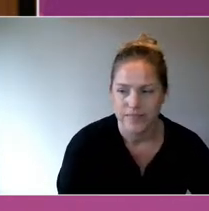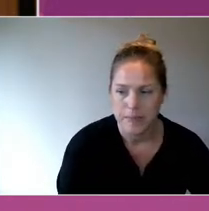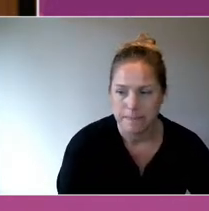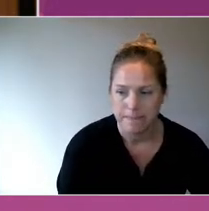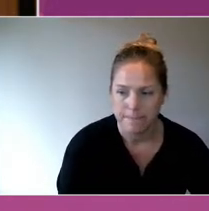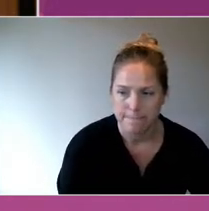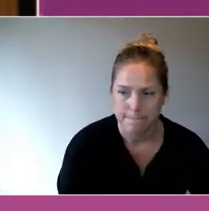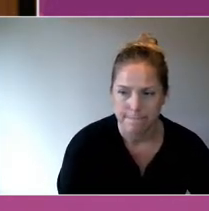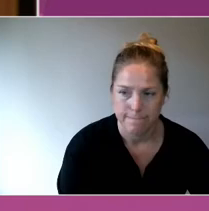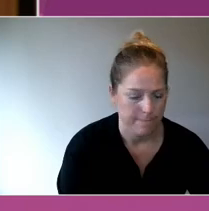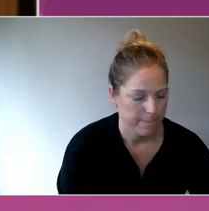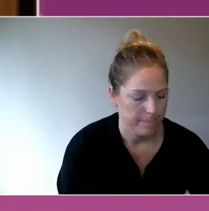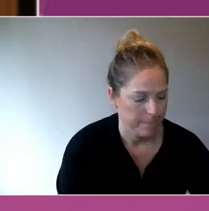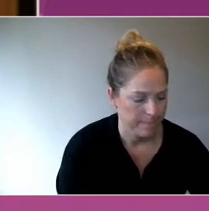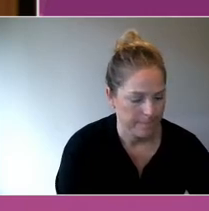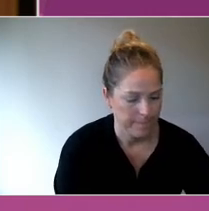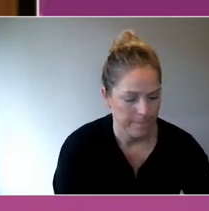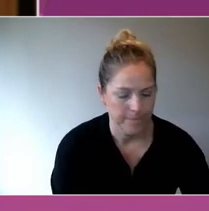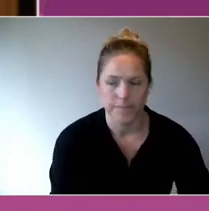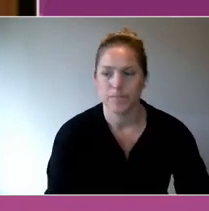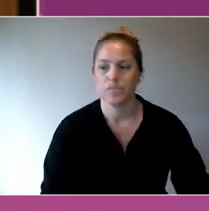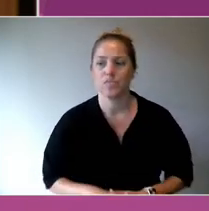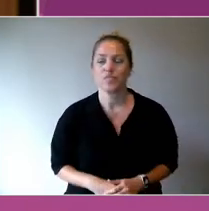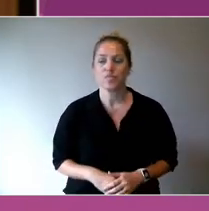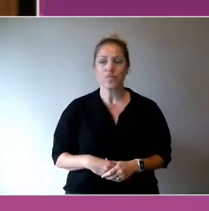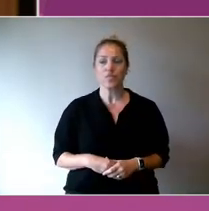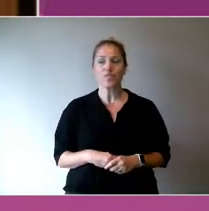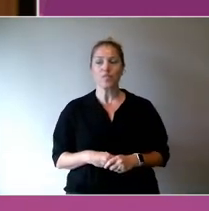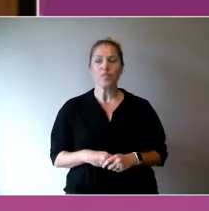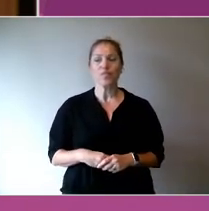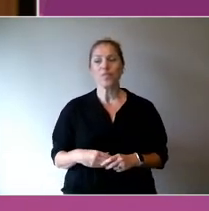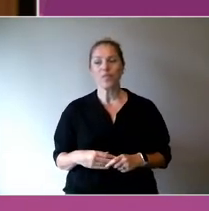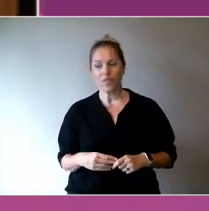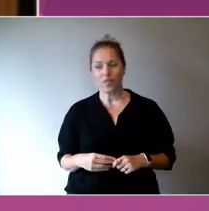And lived experience at every level of the organisation, including myself with my owner